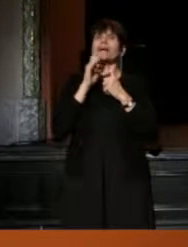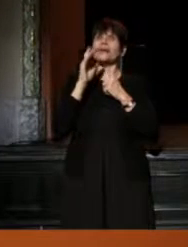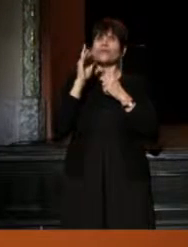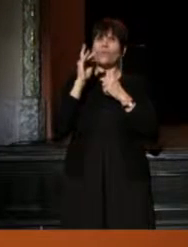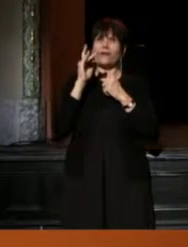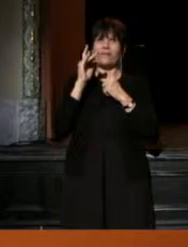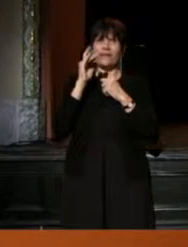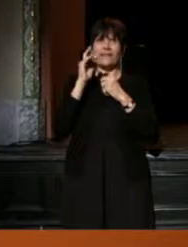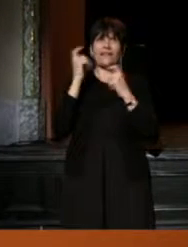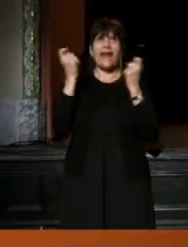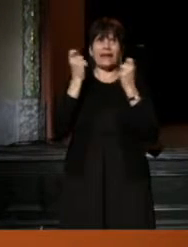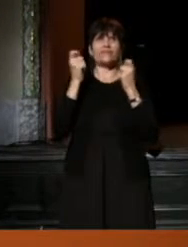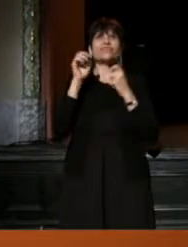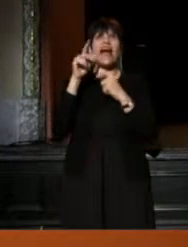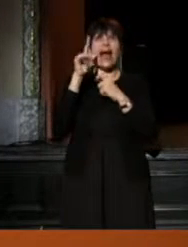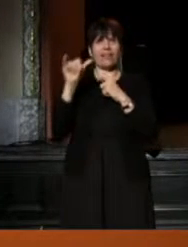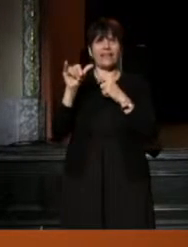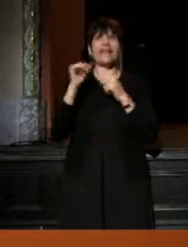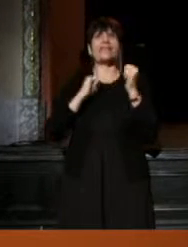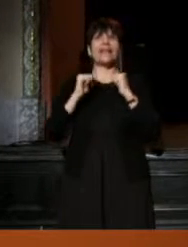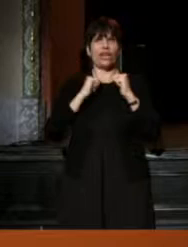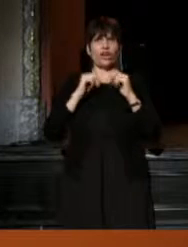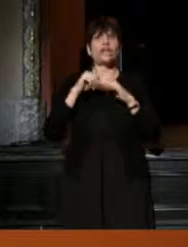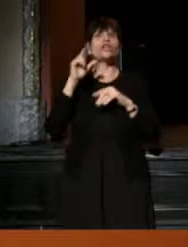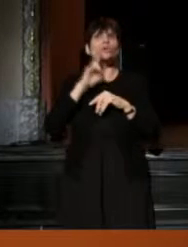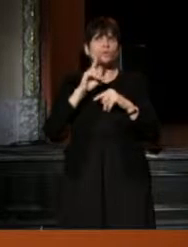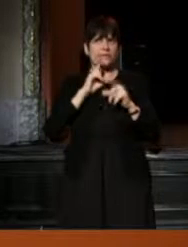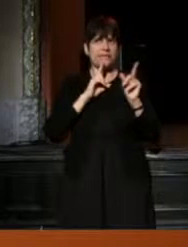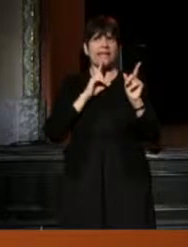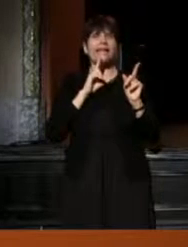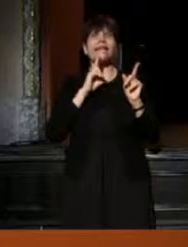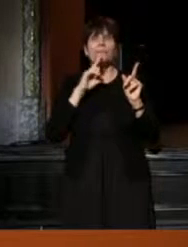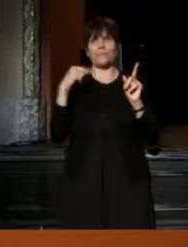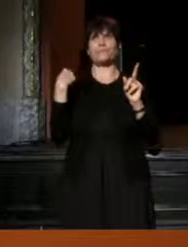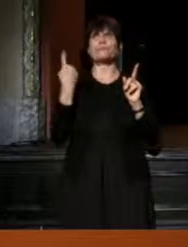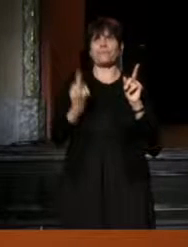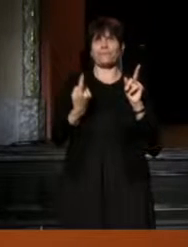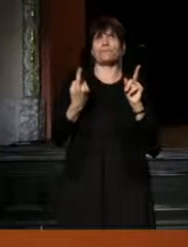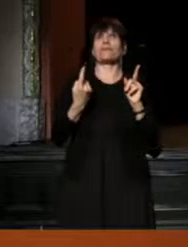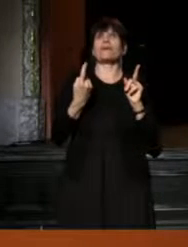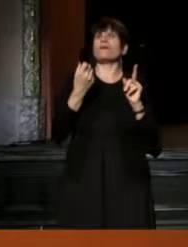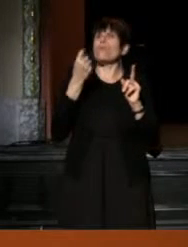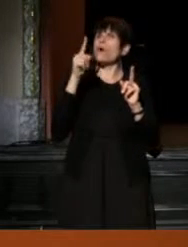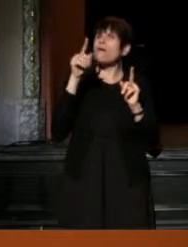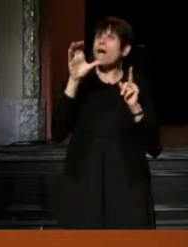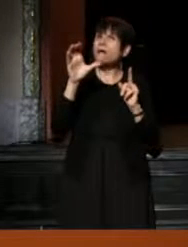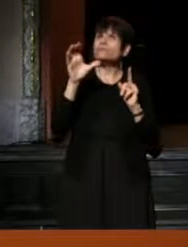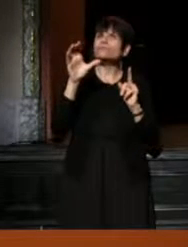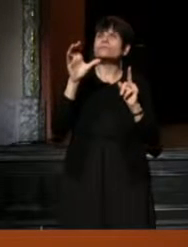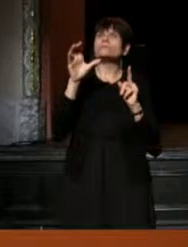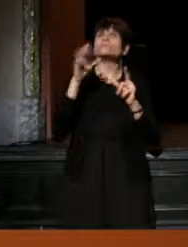at the Alley Theater in Huston, where he's produced over 100 productions